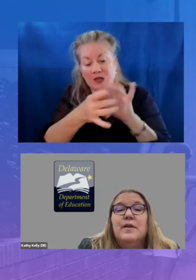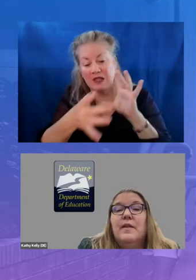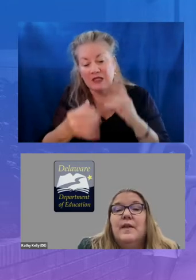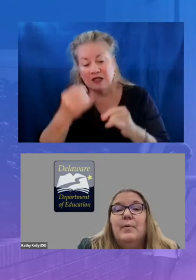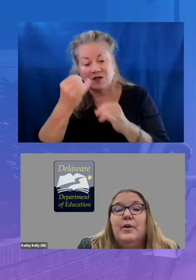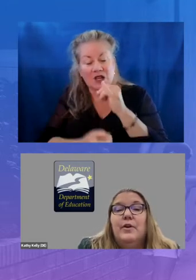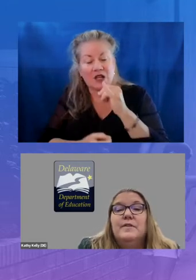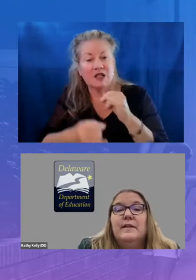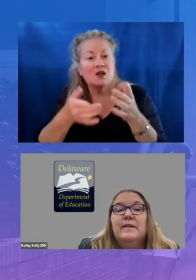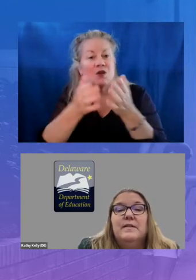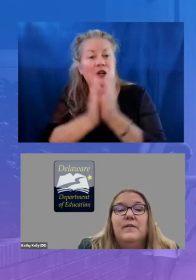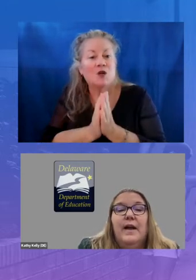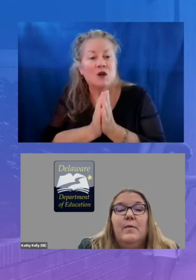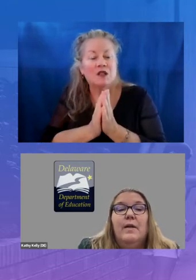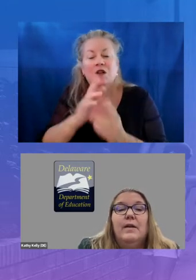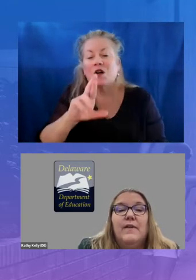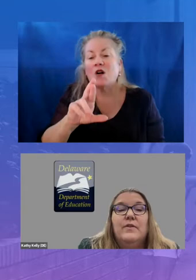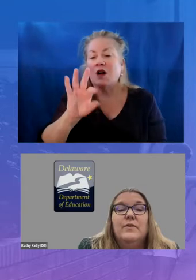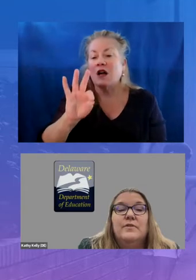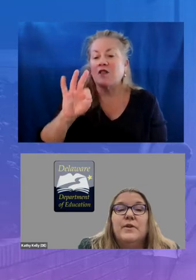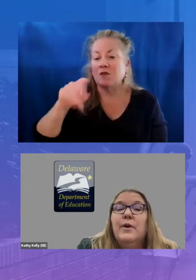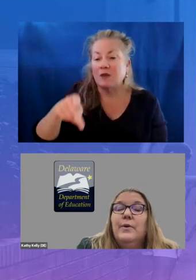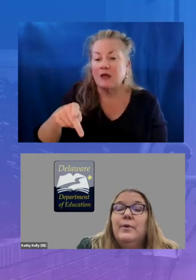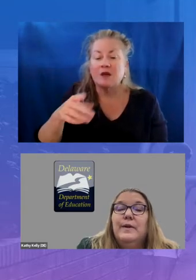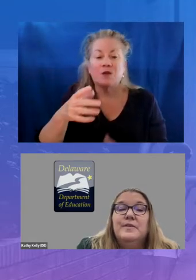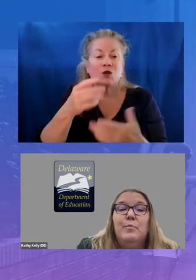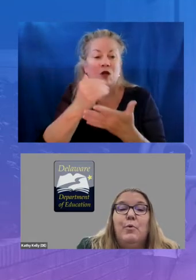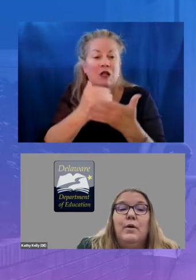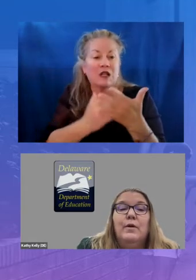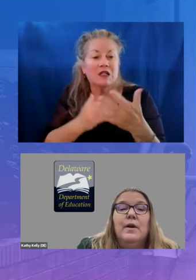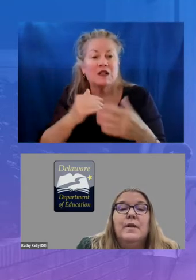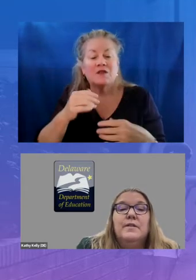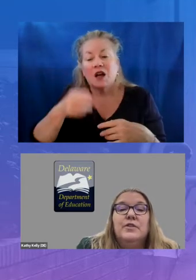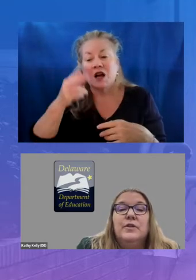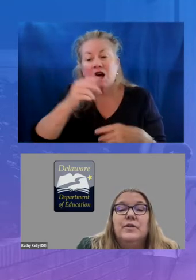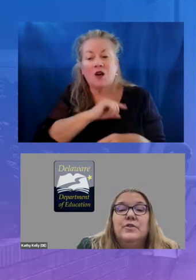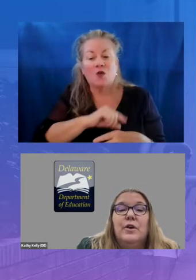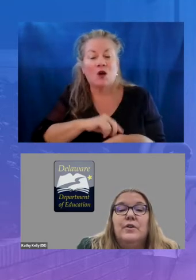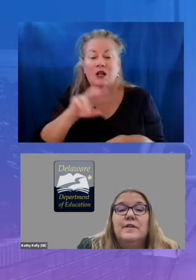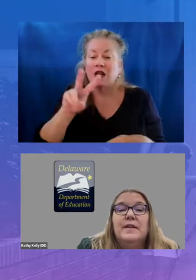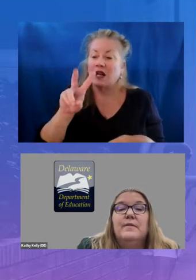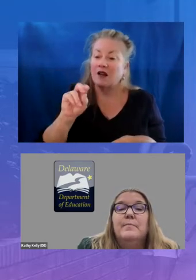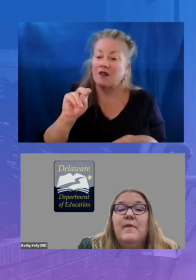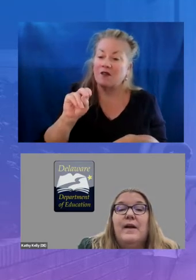that procures a list of high quality vendors who can support district and charters in providing